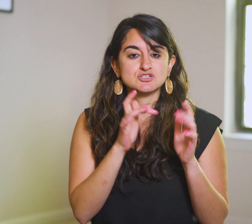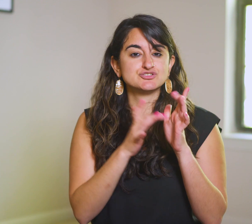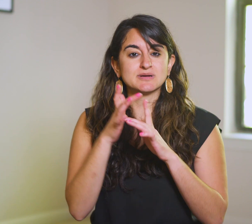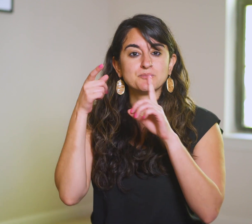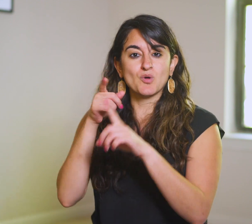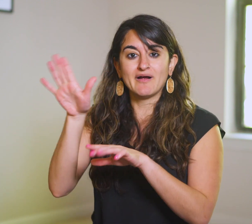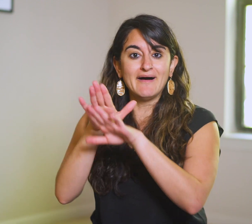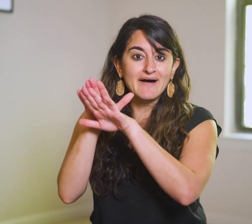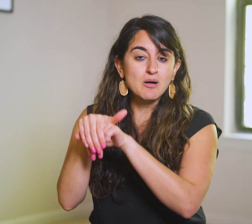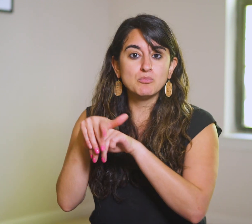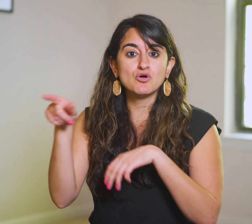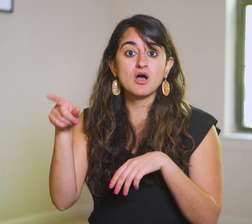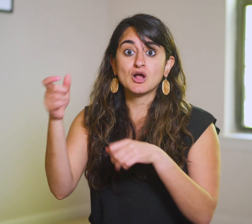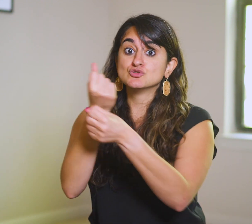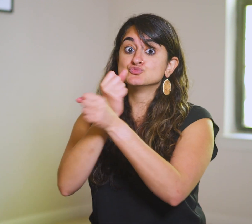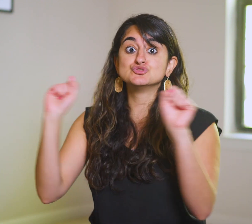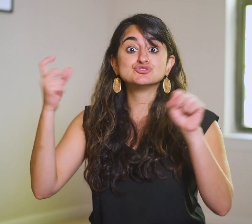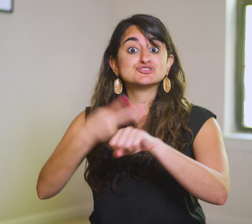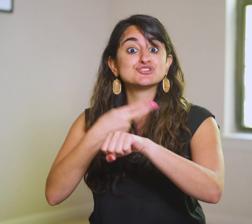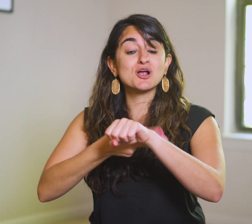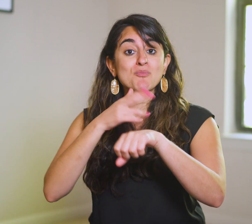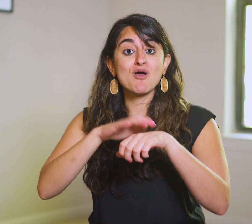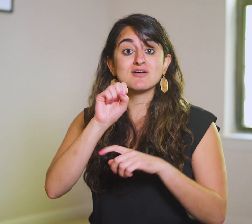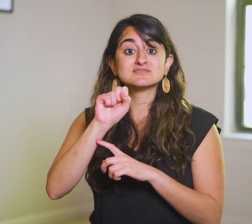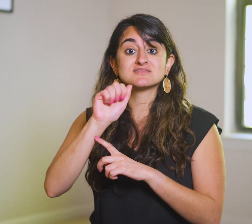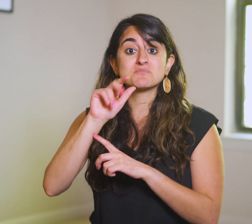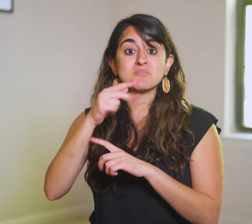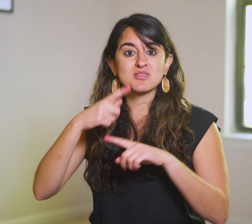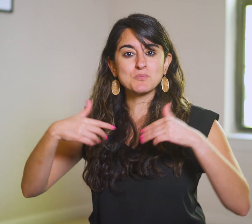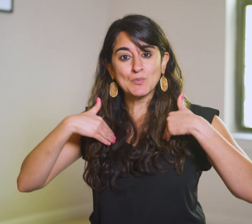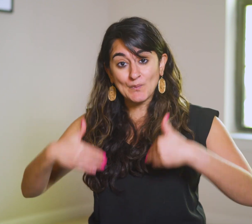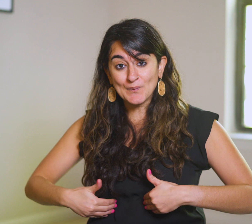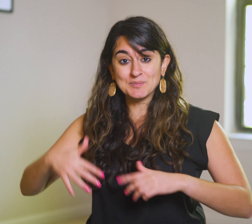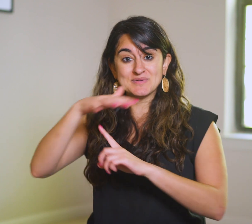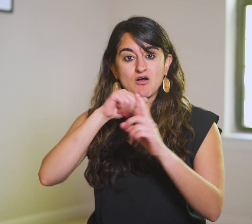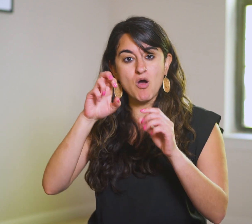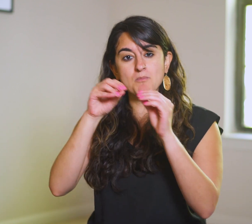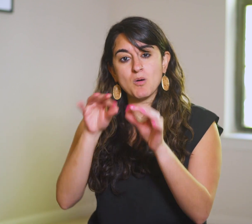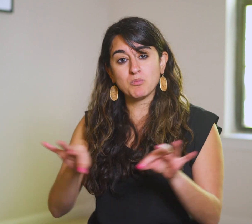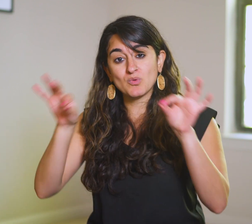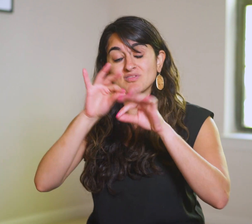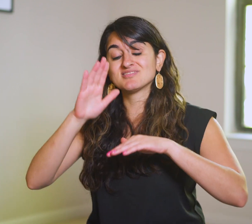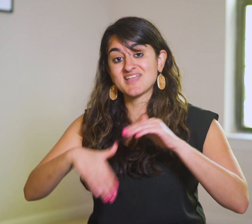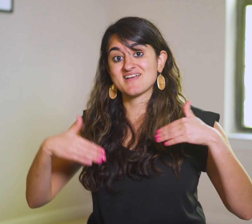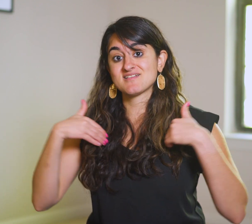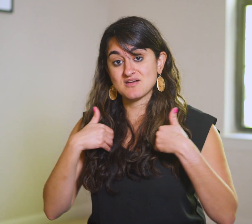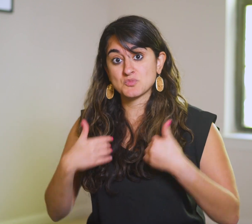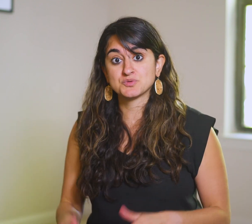He points out their hypocrisy—they’d rescue a sheep on the Sabbath, but humans are more important than animals!